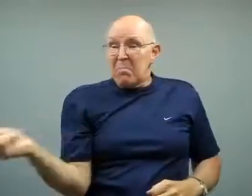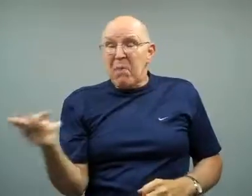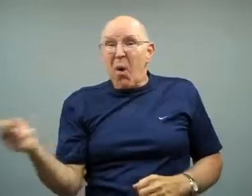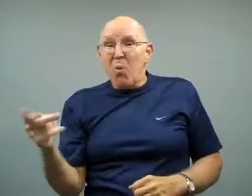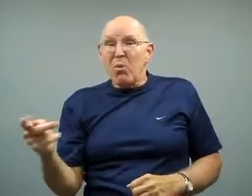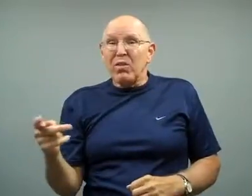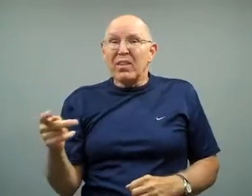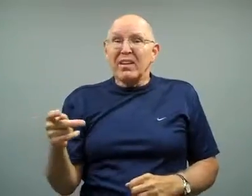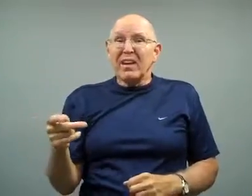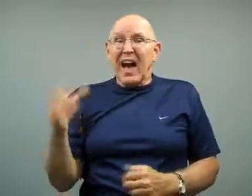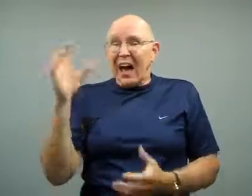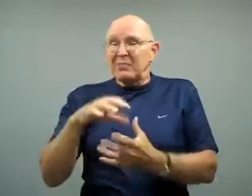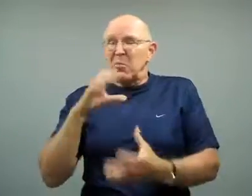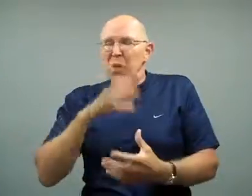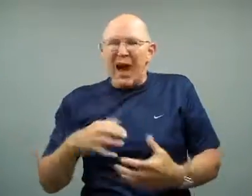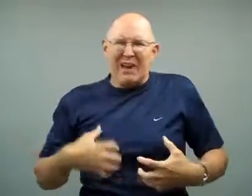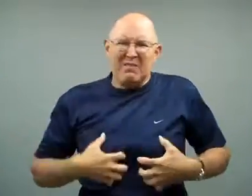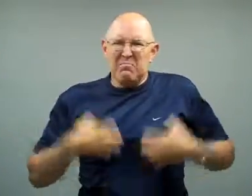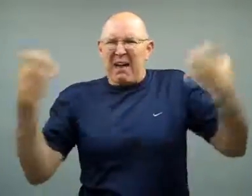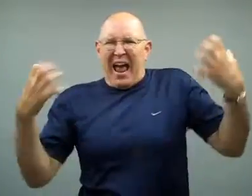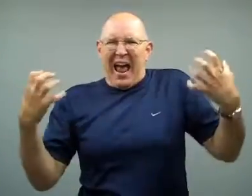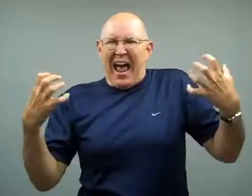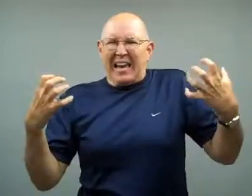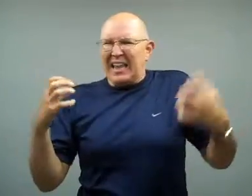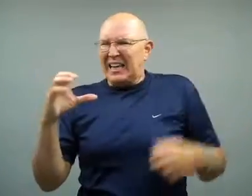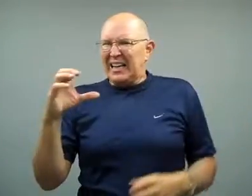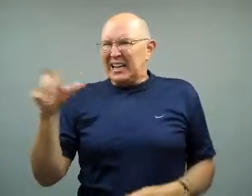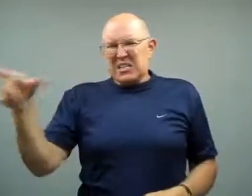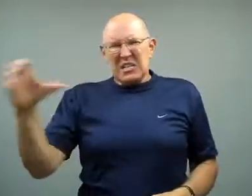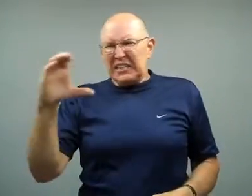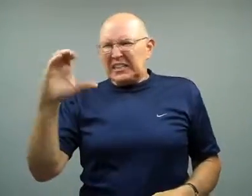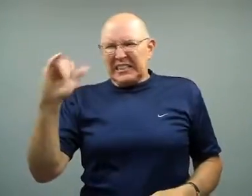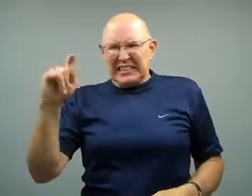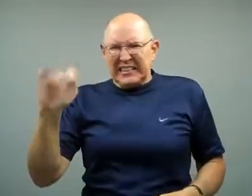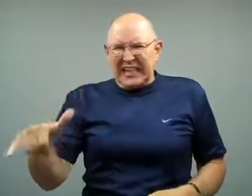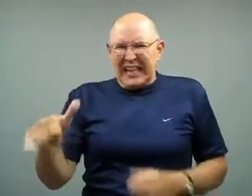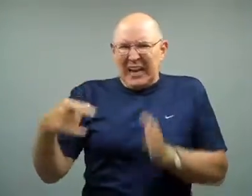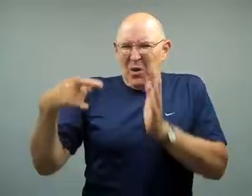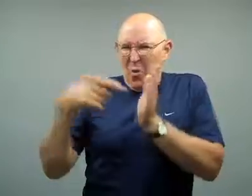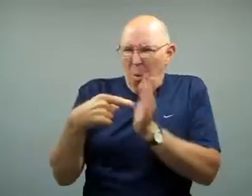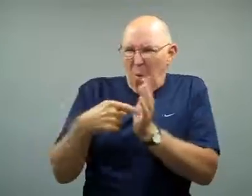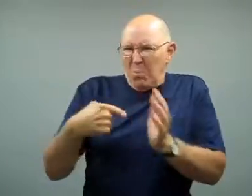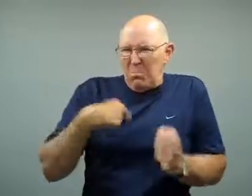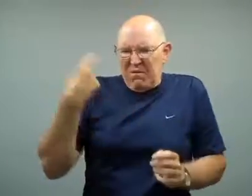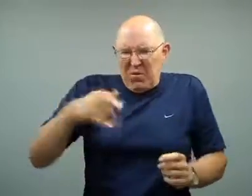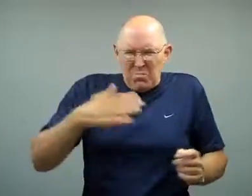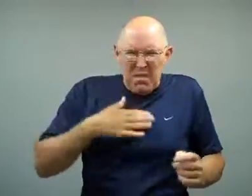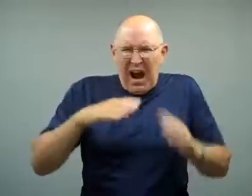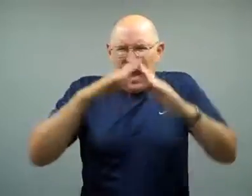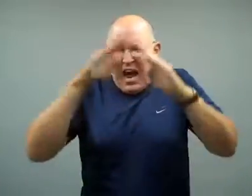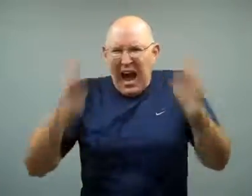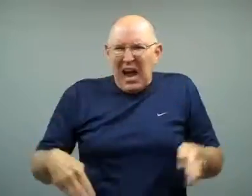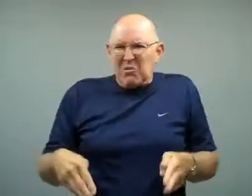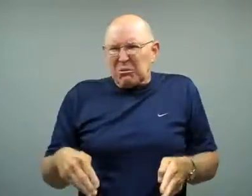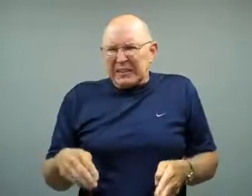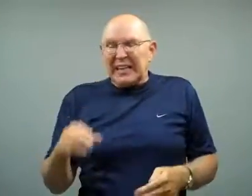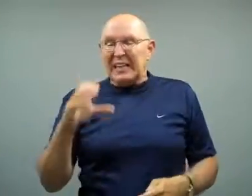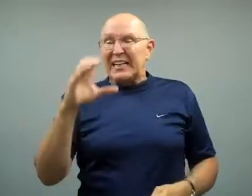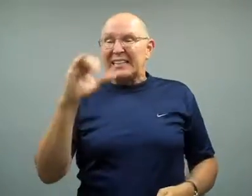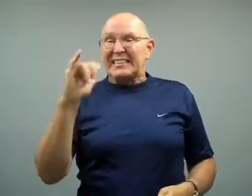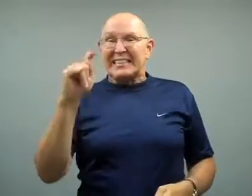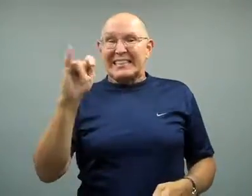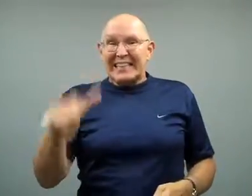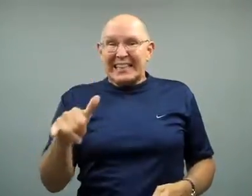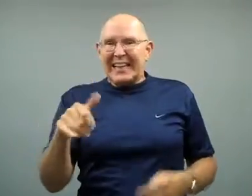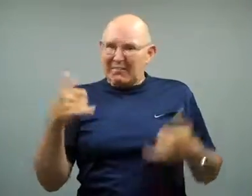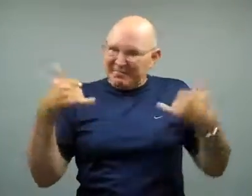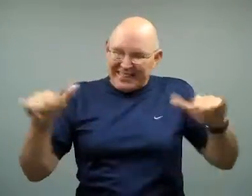The Underwoods are angry and want the city to pay them for the house.